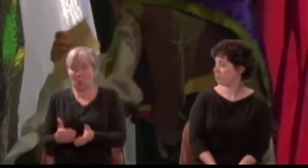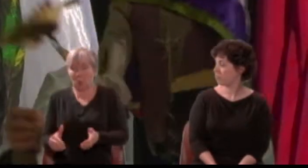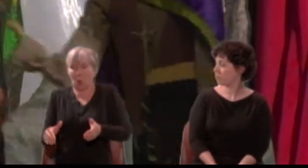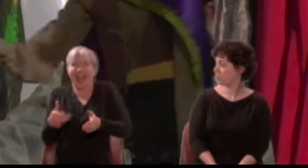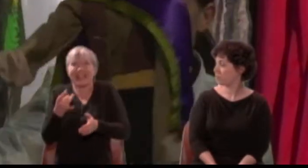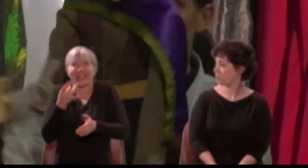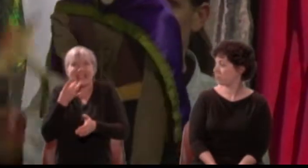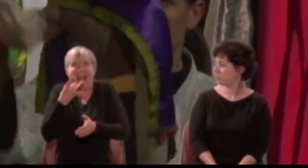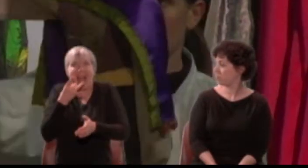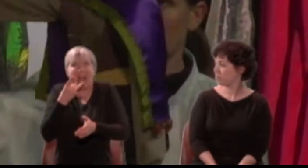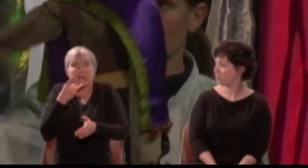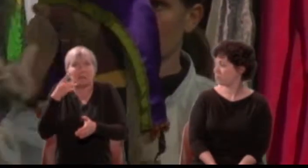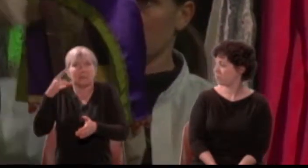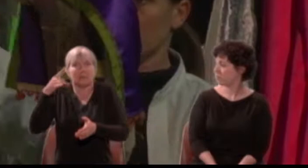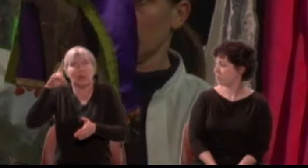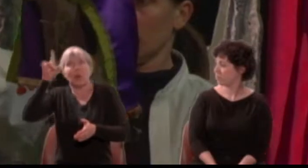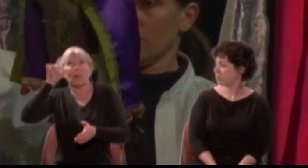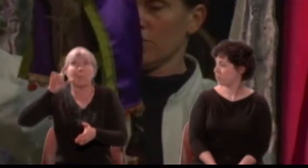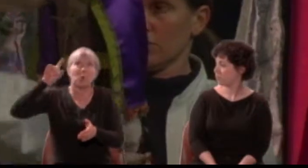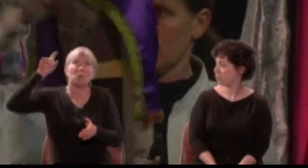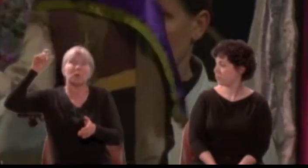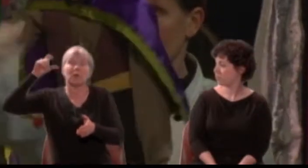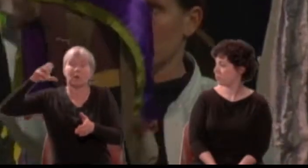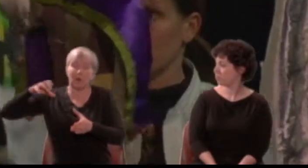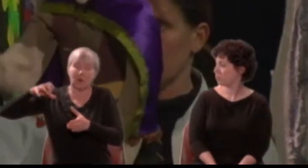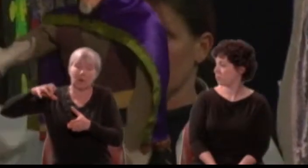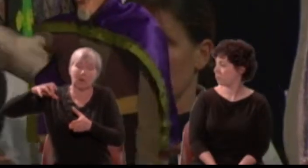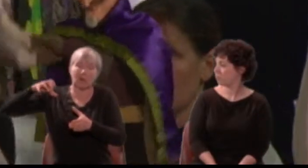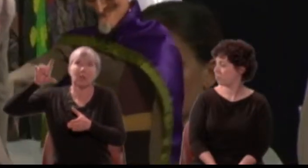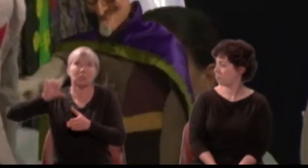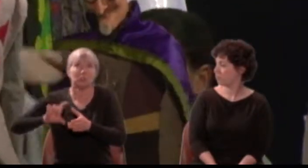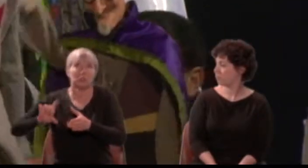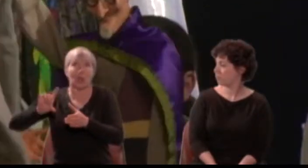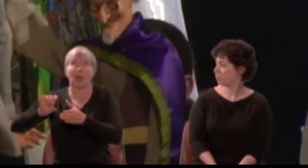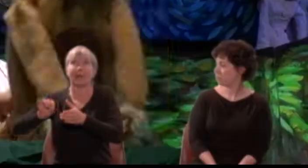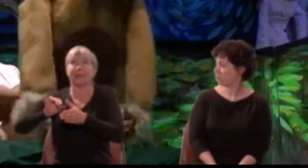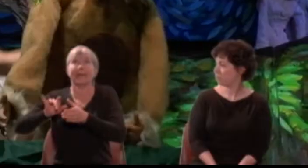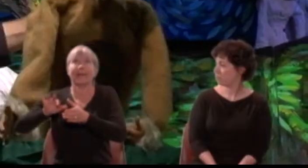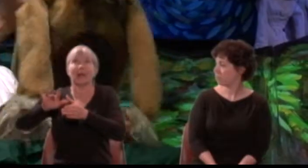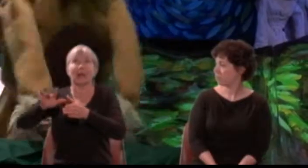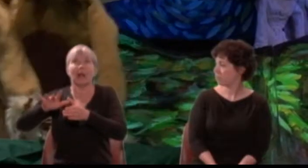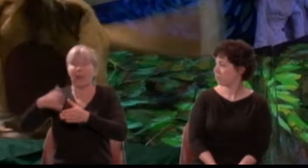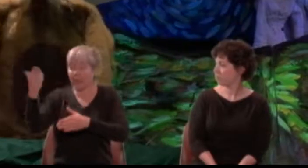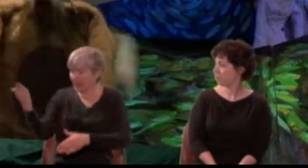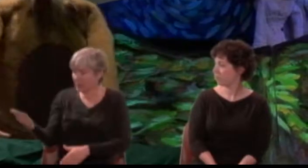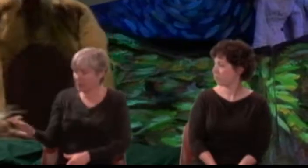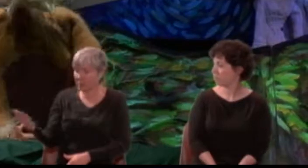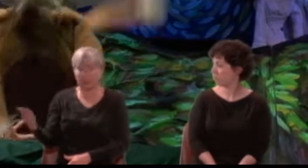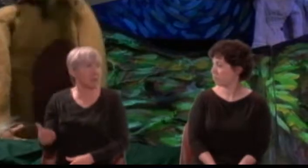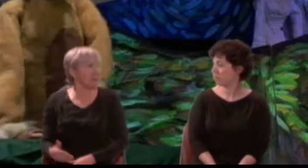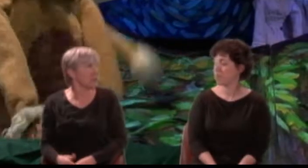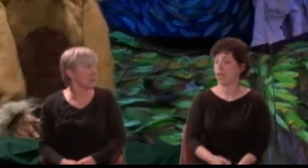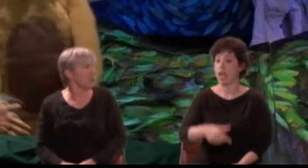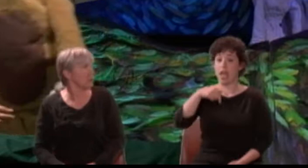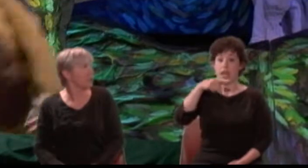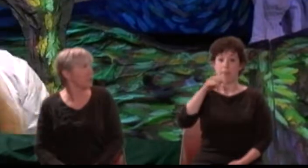This grisly beast, which Lion hight by name .... Theseus: Pyramus draws near the wall. Silence!